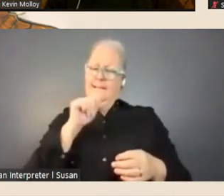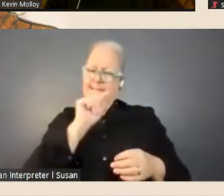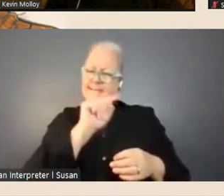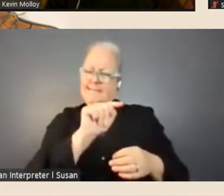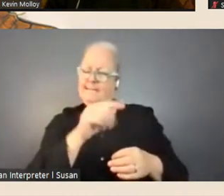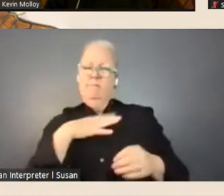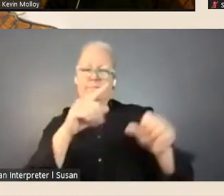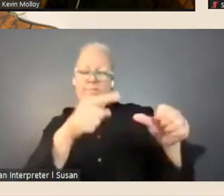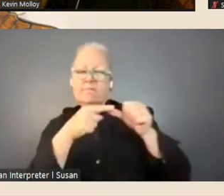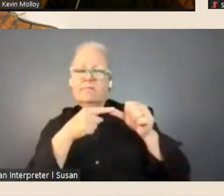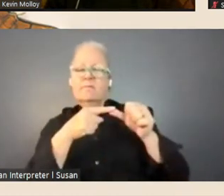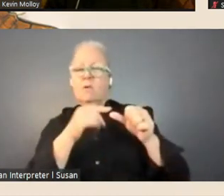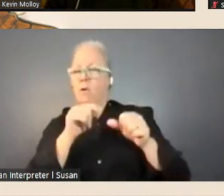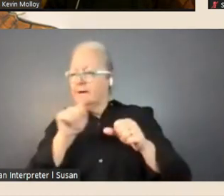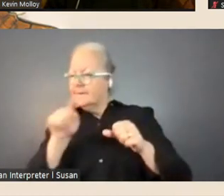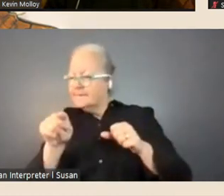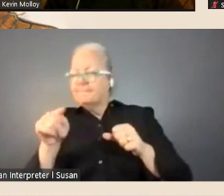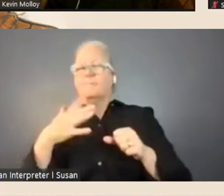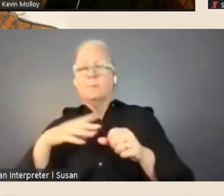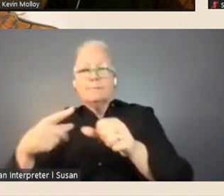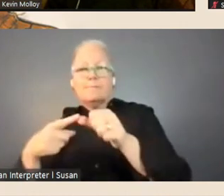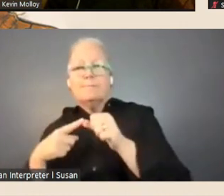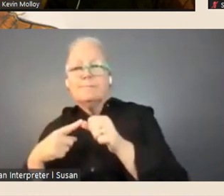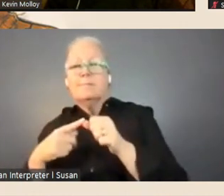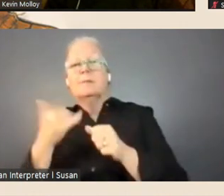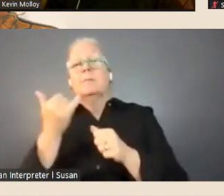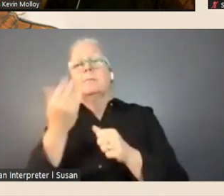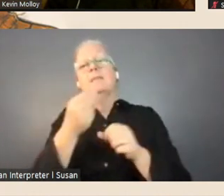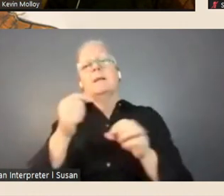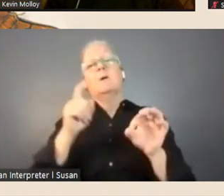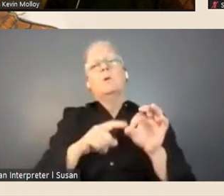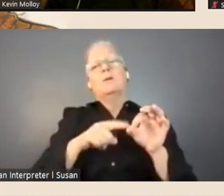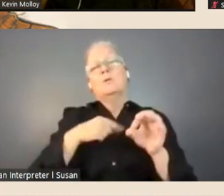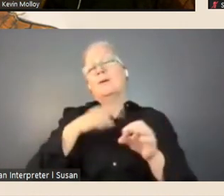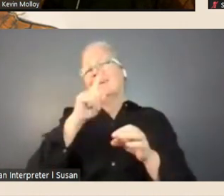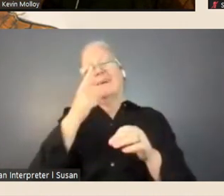There may be questions that we don't get to tonight, and there may be questions that are